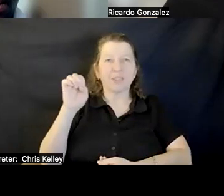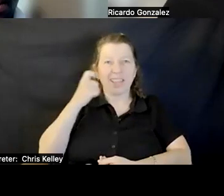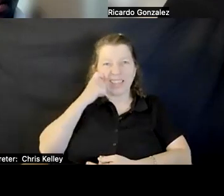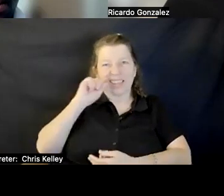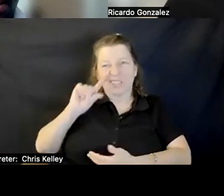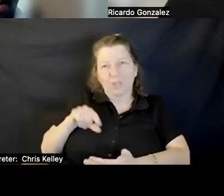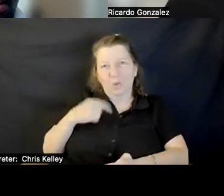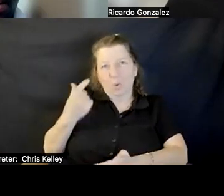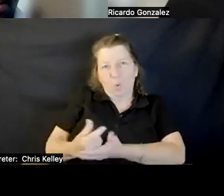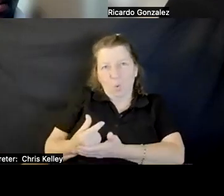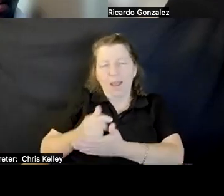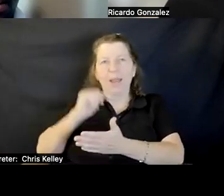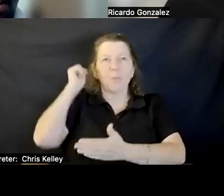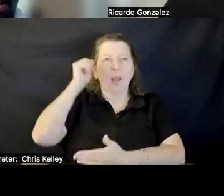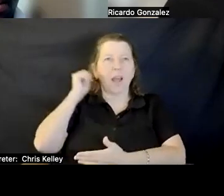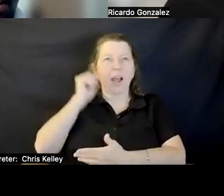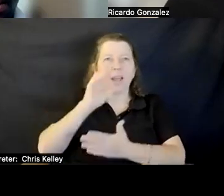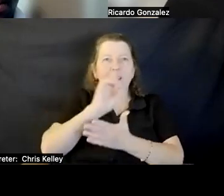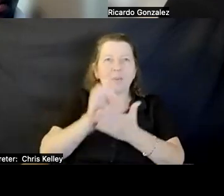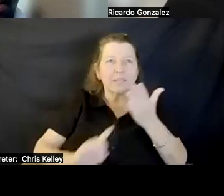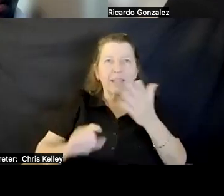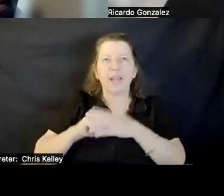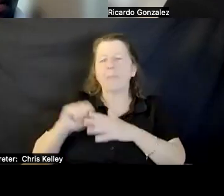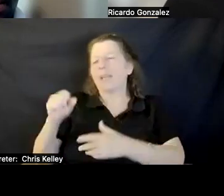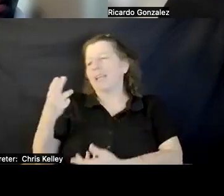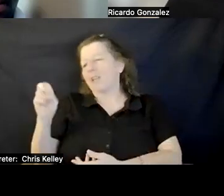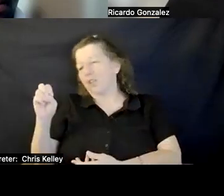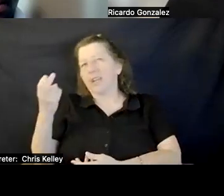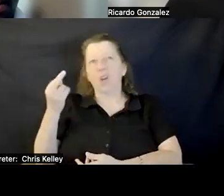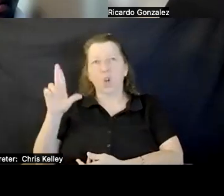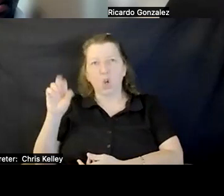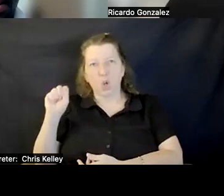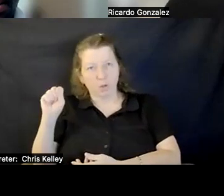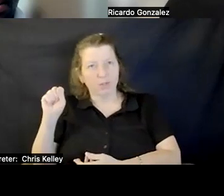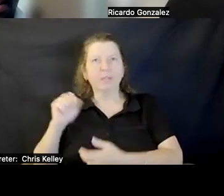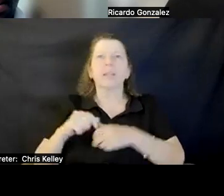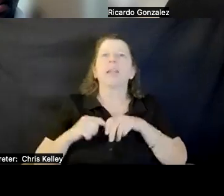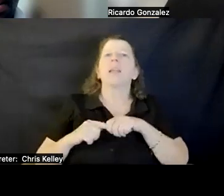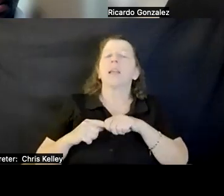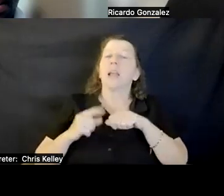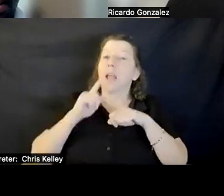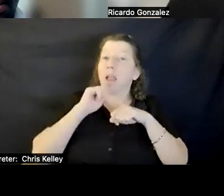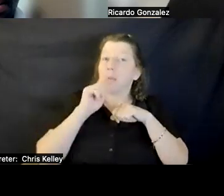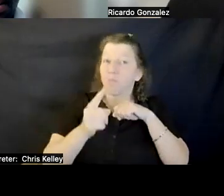AND AUDIO DESIGN. I'M A SHE/HER. I'M INTERESTED IN LEARNING MORE ABOUT XR.